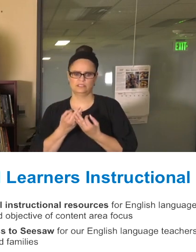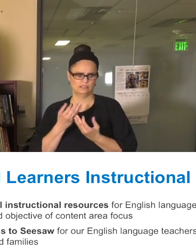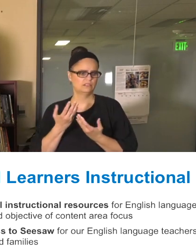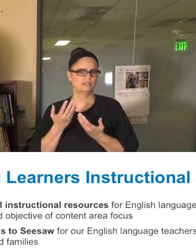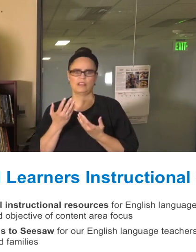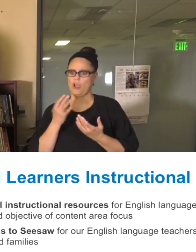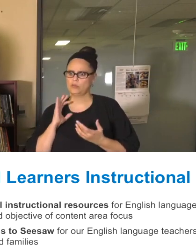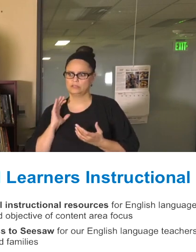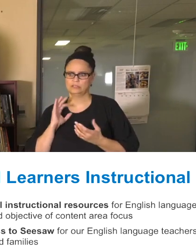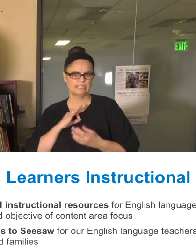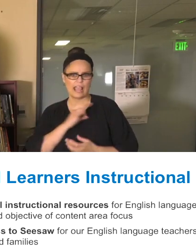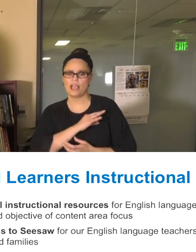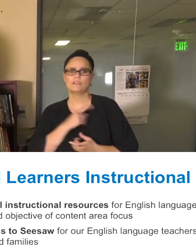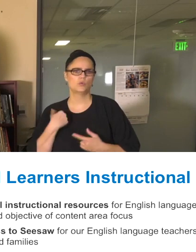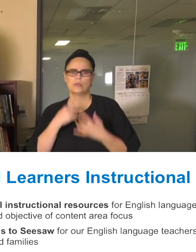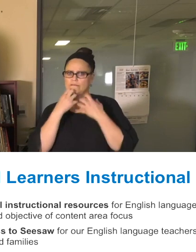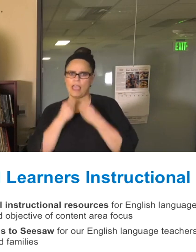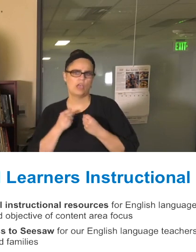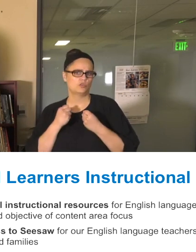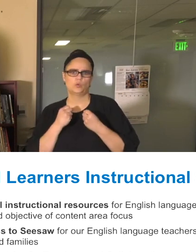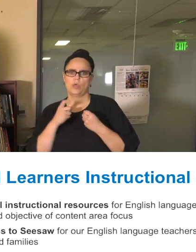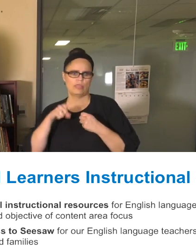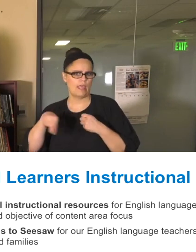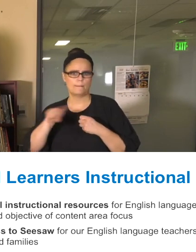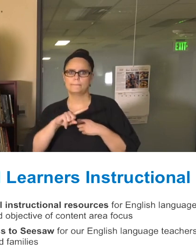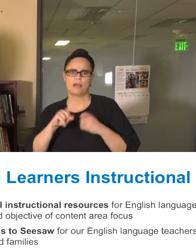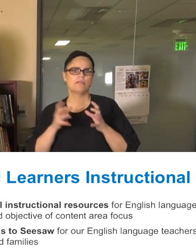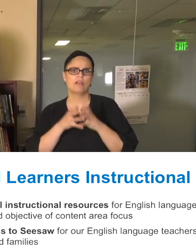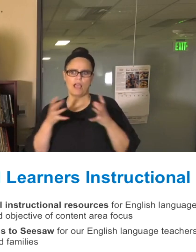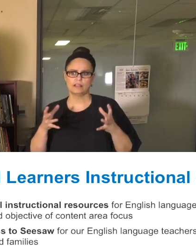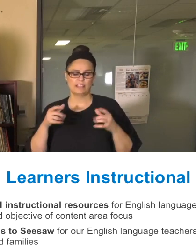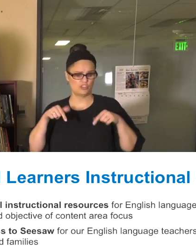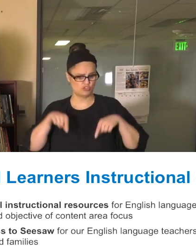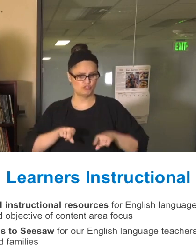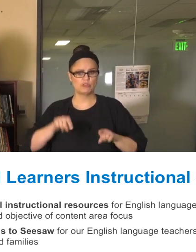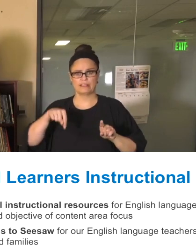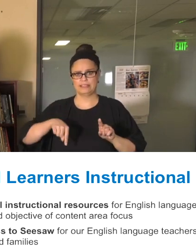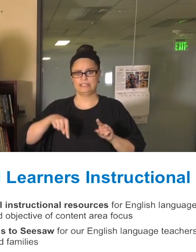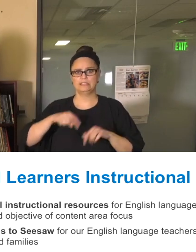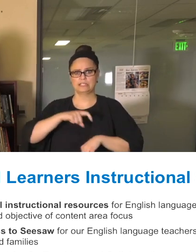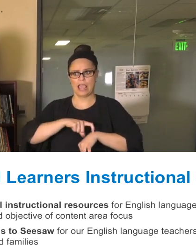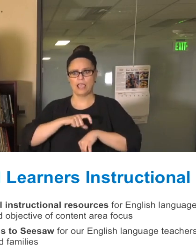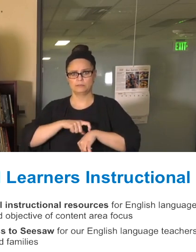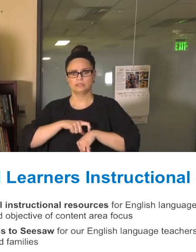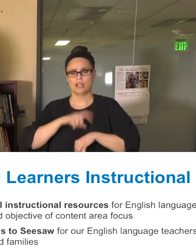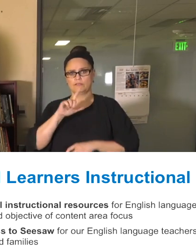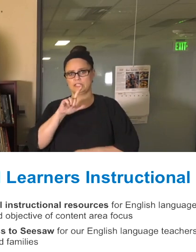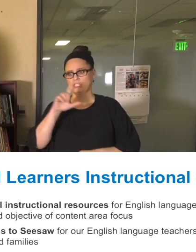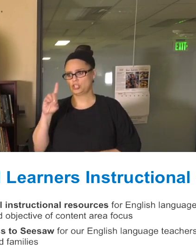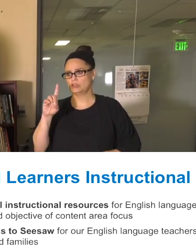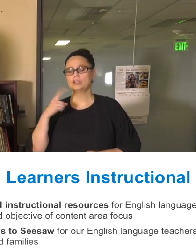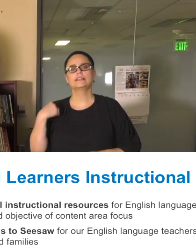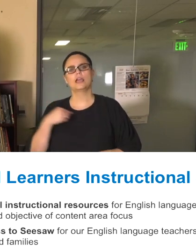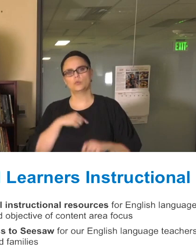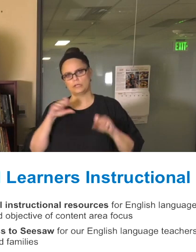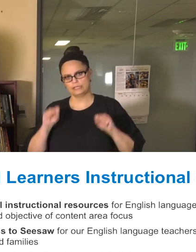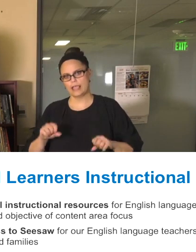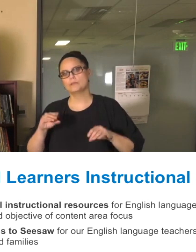We want to make sure that, again, in these times of virtual learning, distance learning, that we're able to provide additional support in that